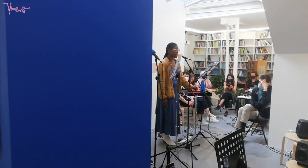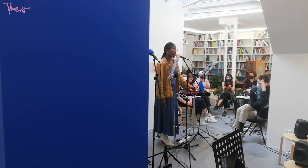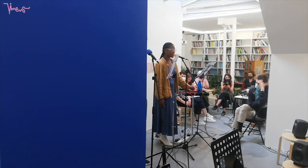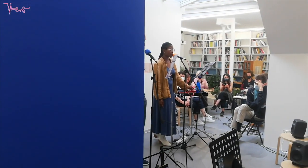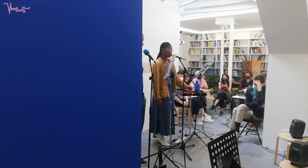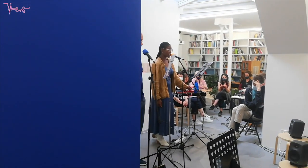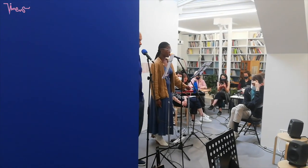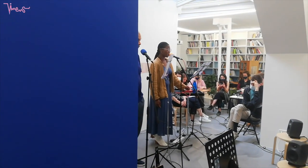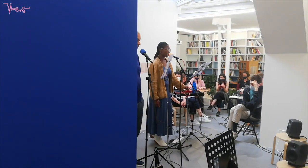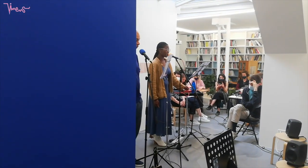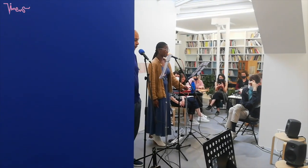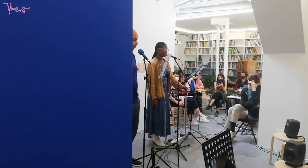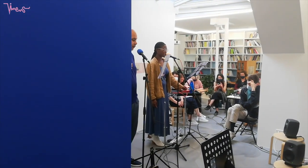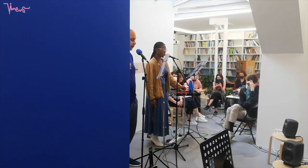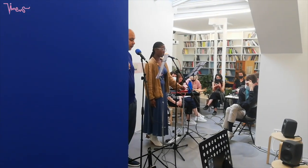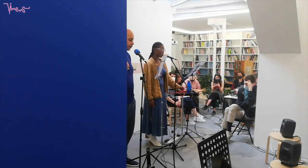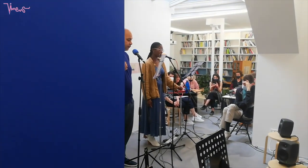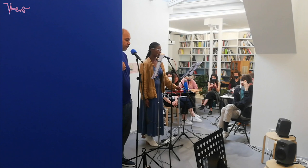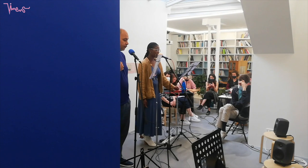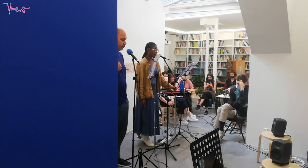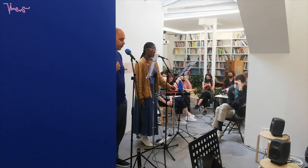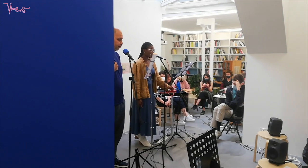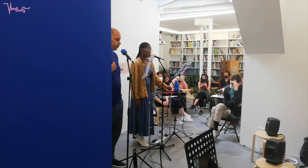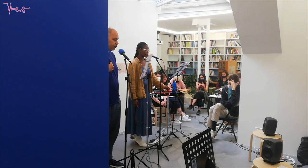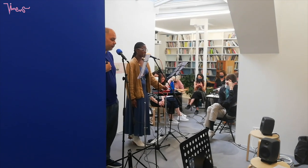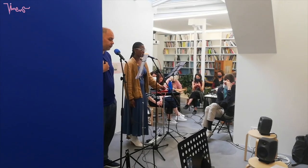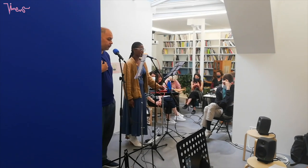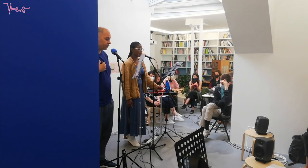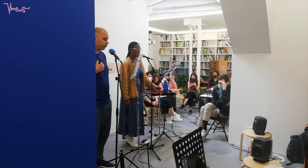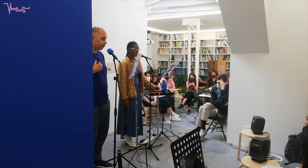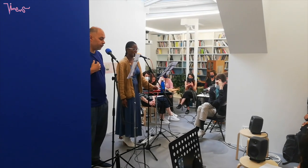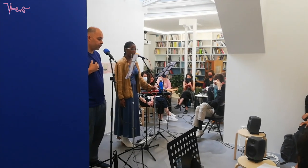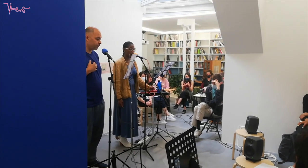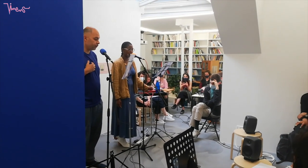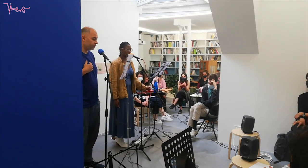It's the blue vein that vibrates. Beneath the surface of the black skin.